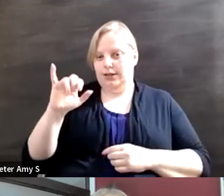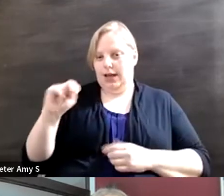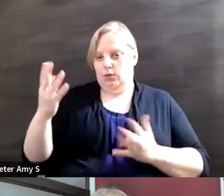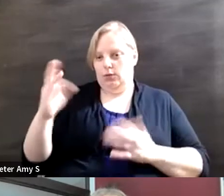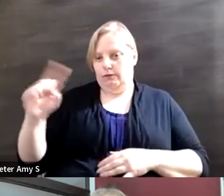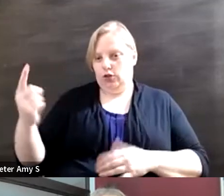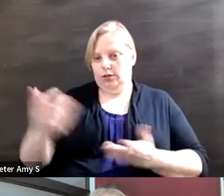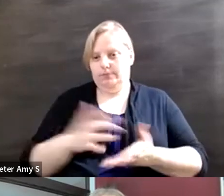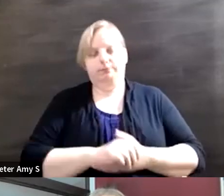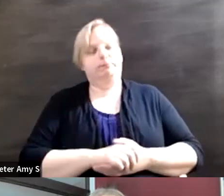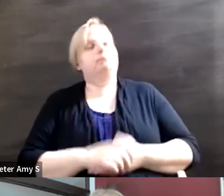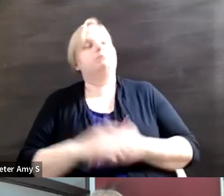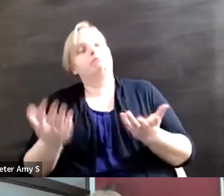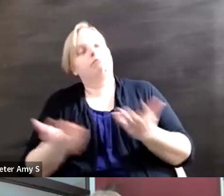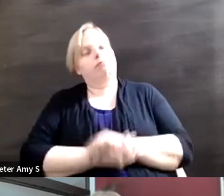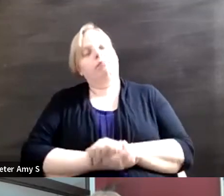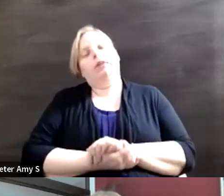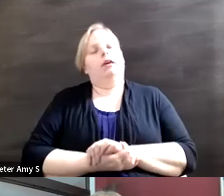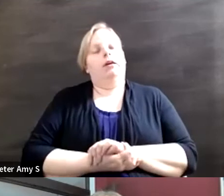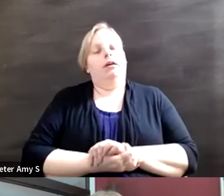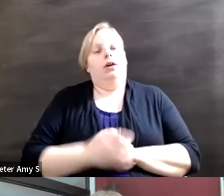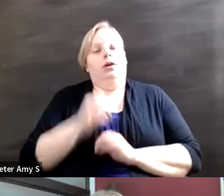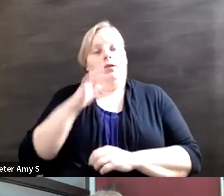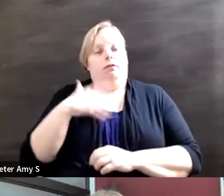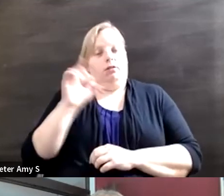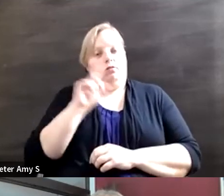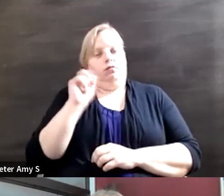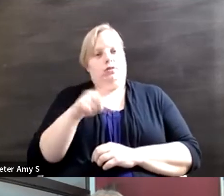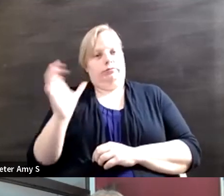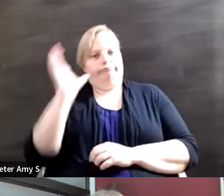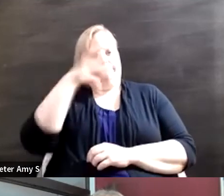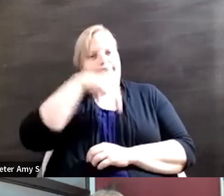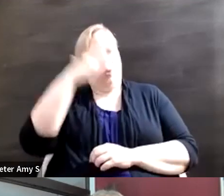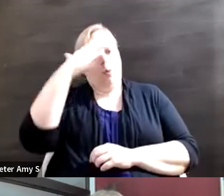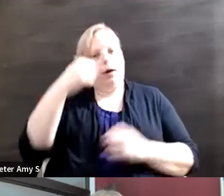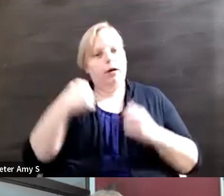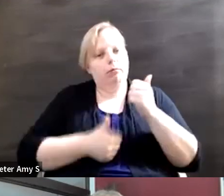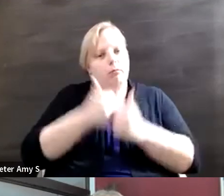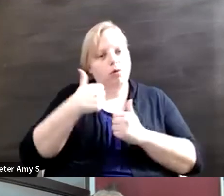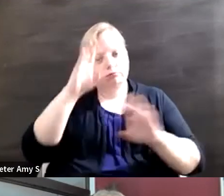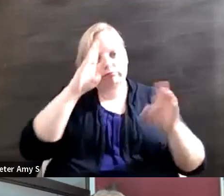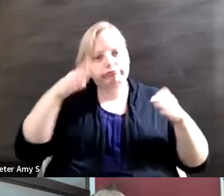I find it an odd question because most of us who are working on international disability rights